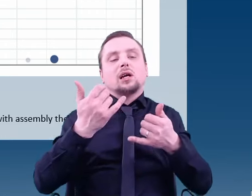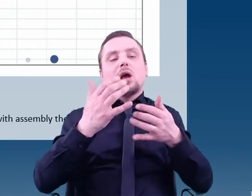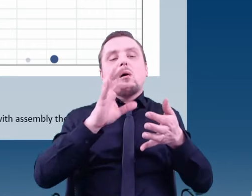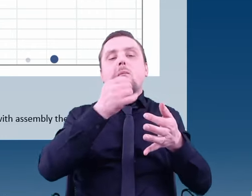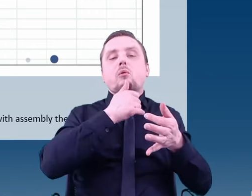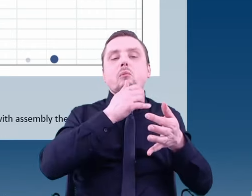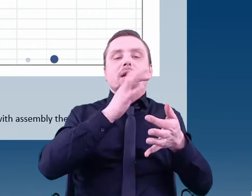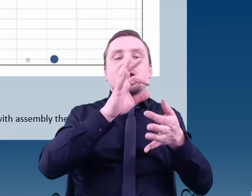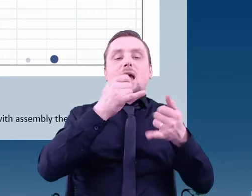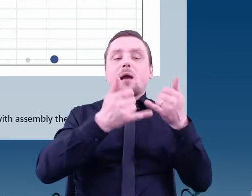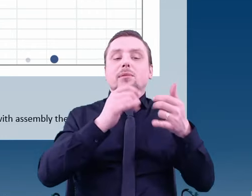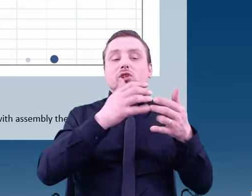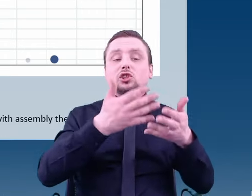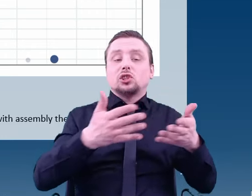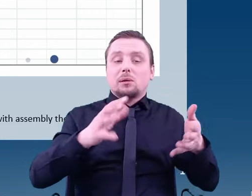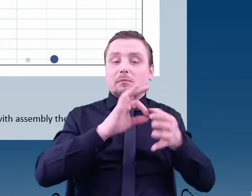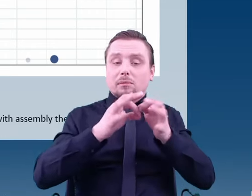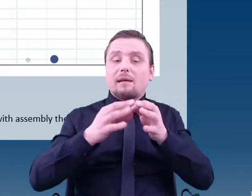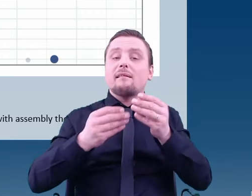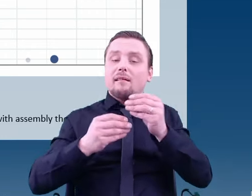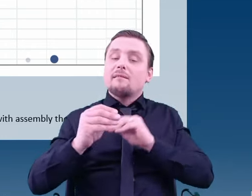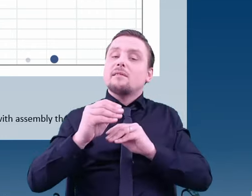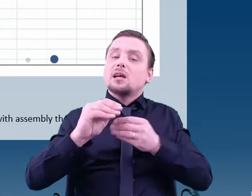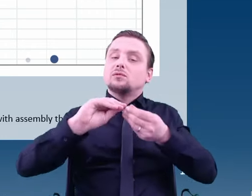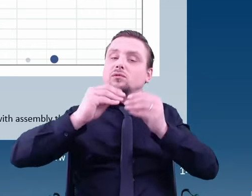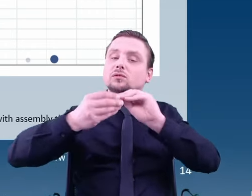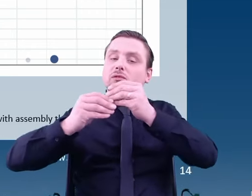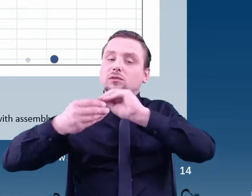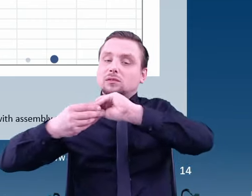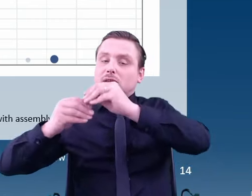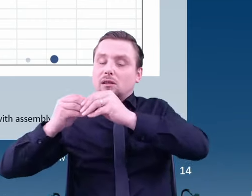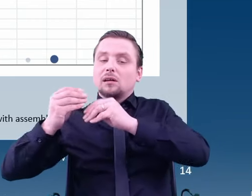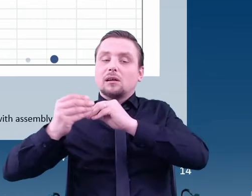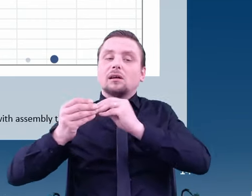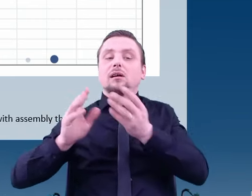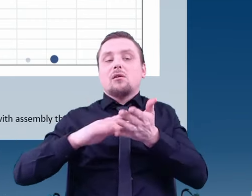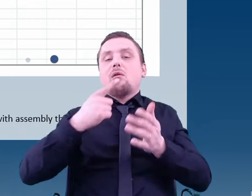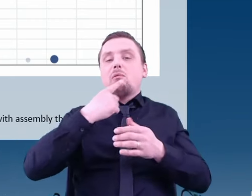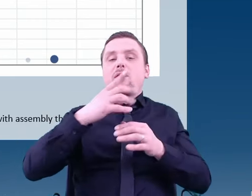Thereby, when we compare meteorite and Miller-Urey’s primordial soup with them,